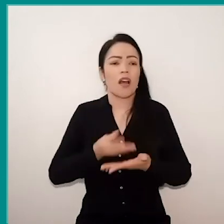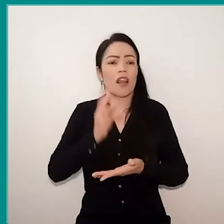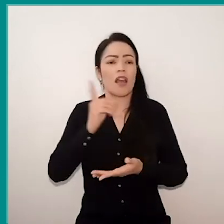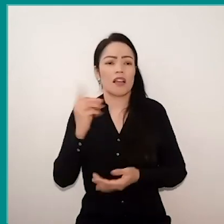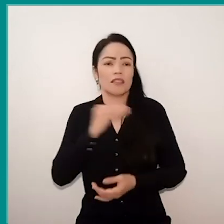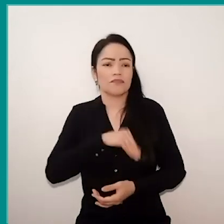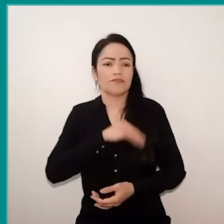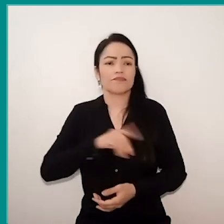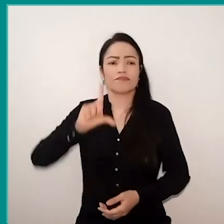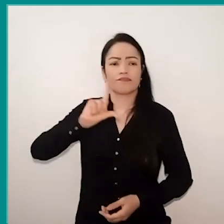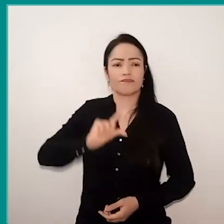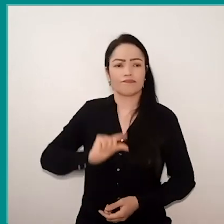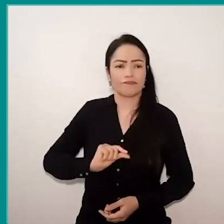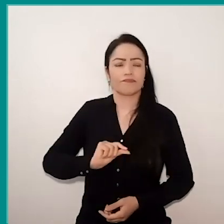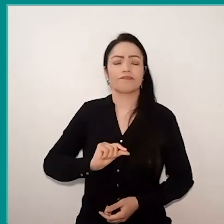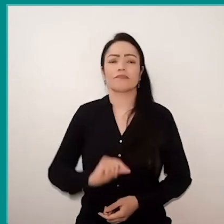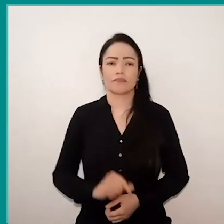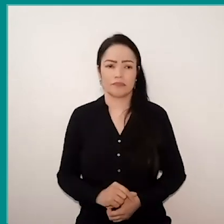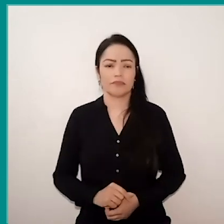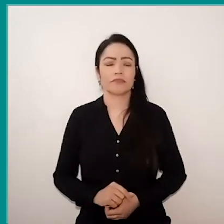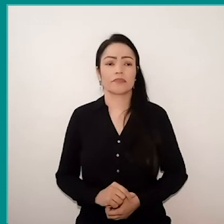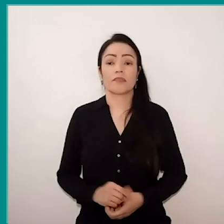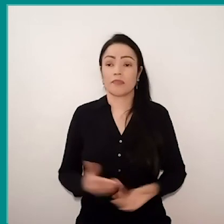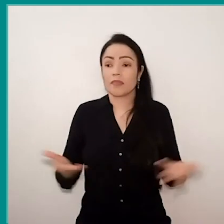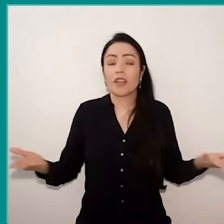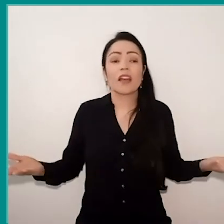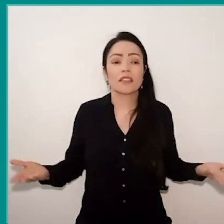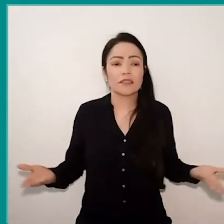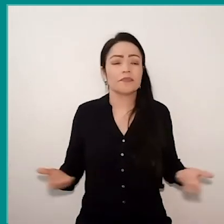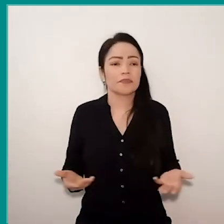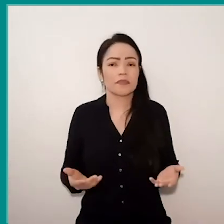we are there on this wave, trying to survive.